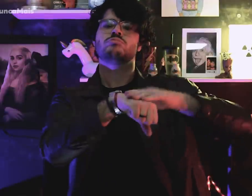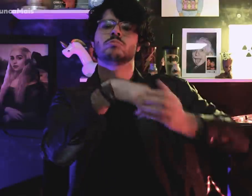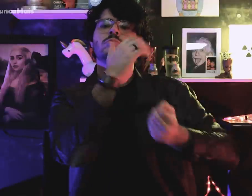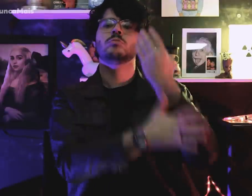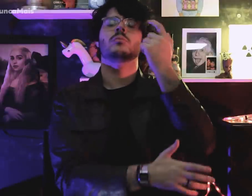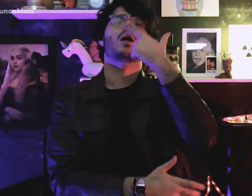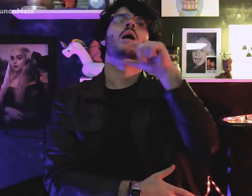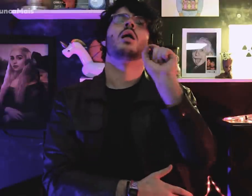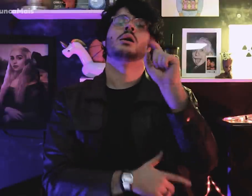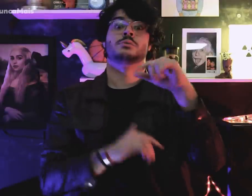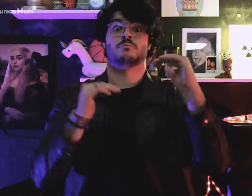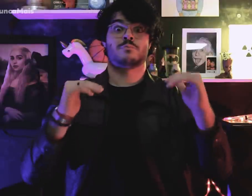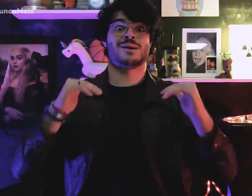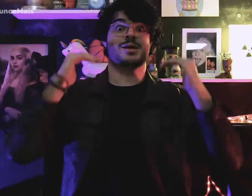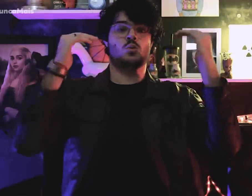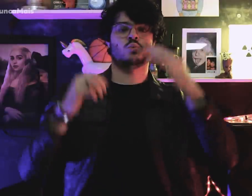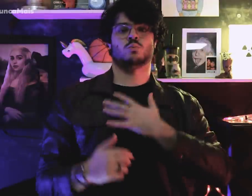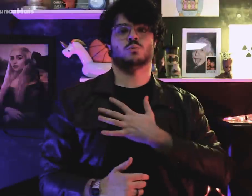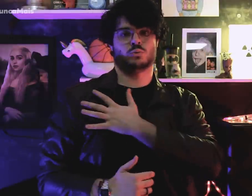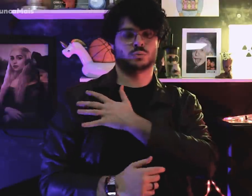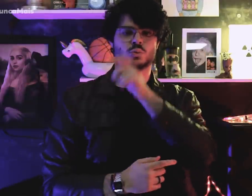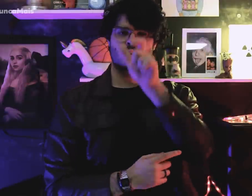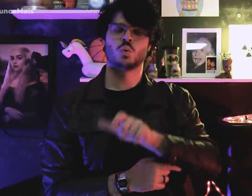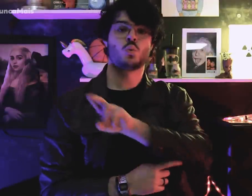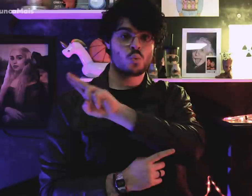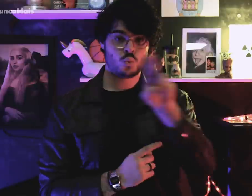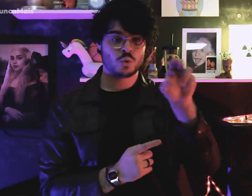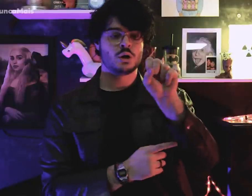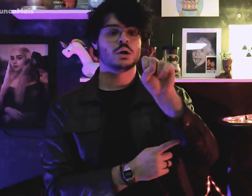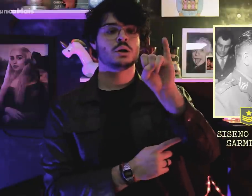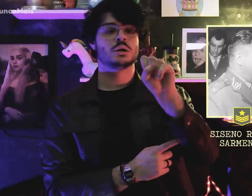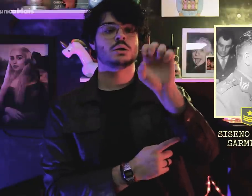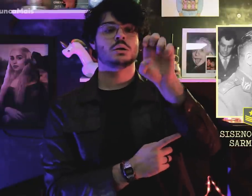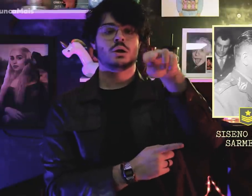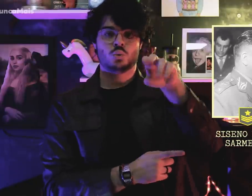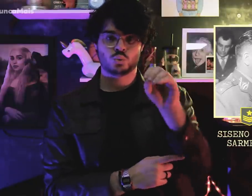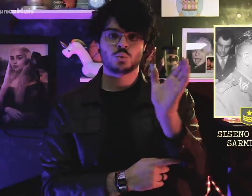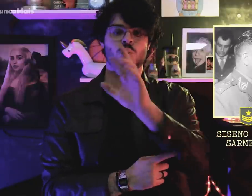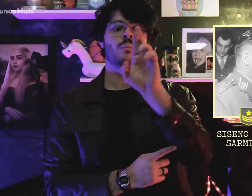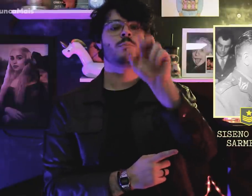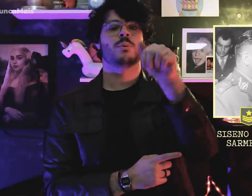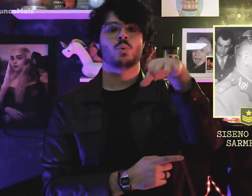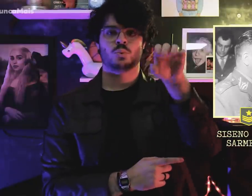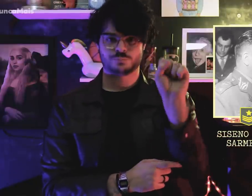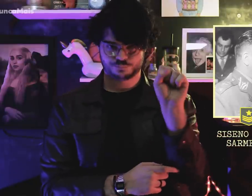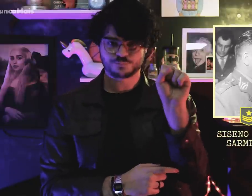by the commander of the 1st Army, general Siseno Ramos Sarmento,